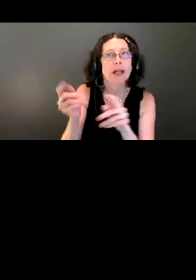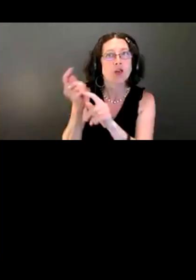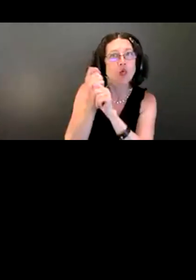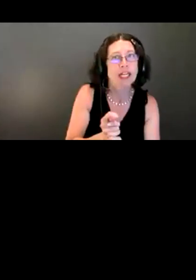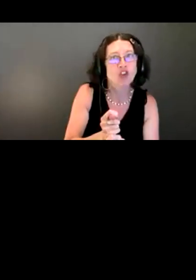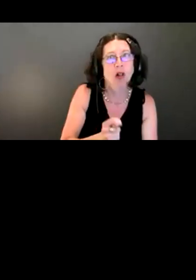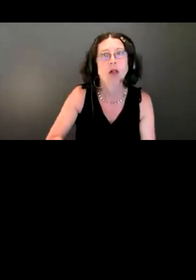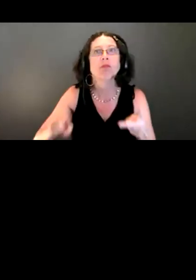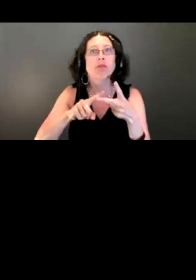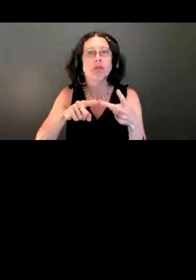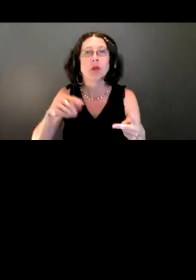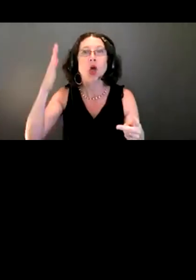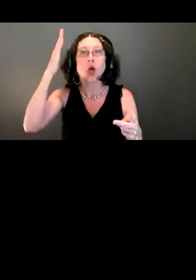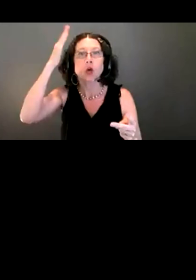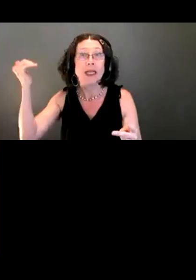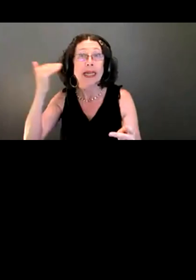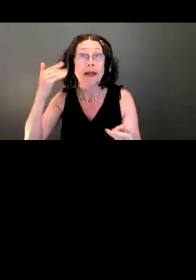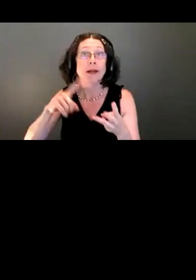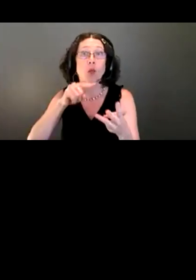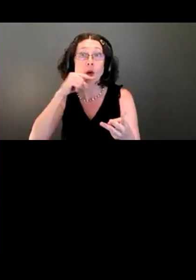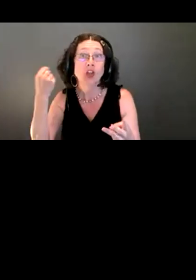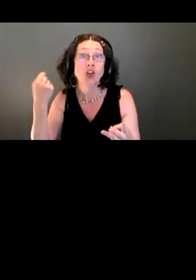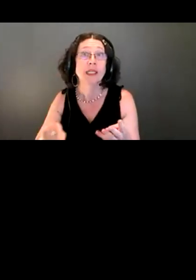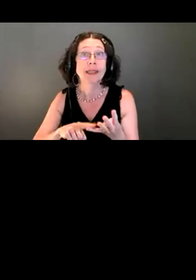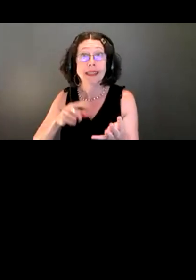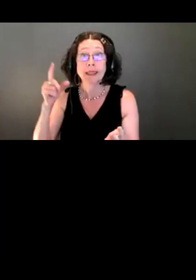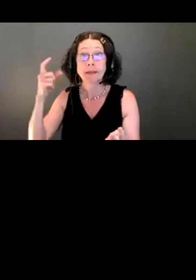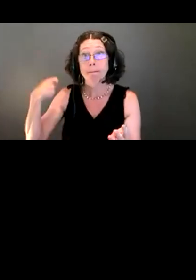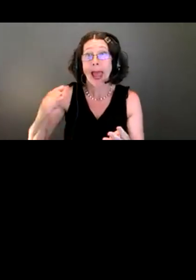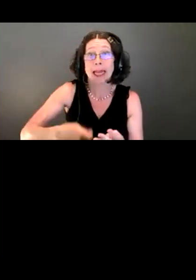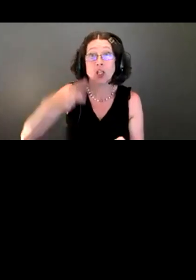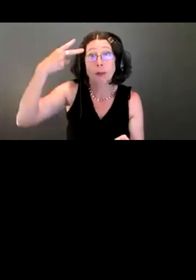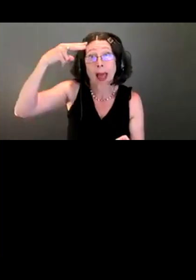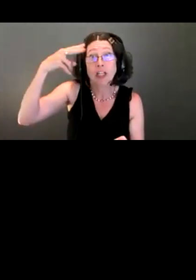Spanish, and Vietnamese.